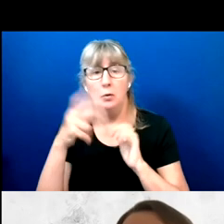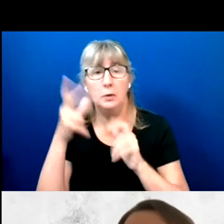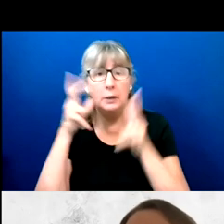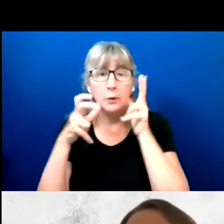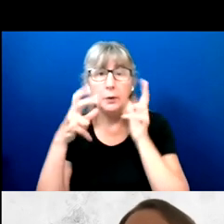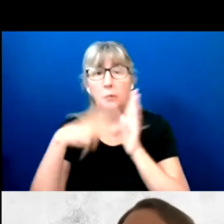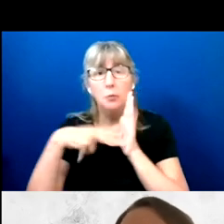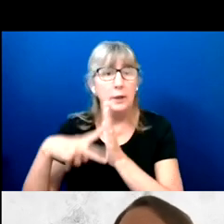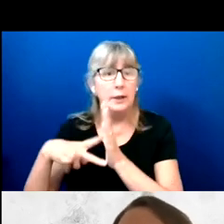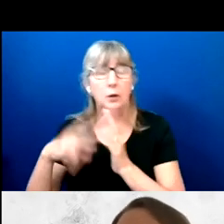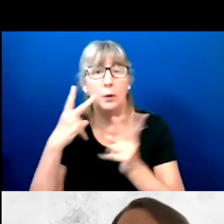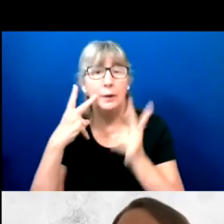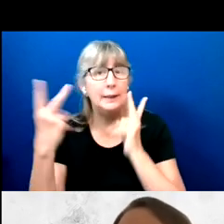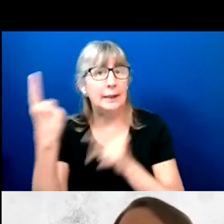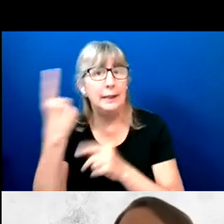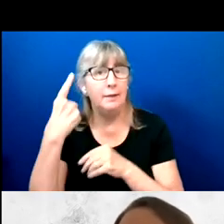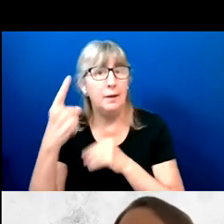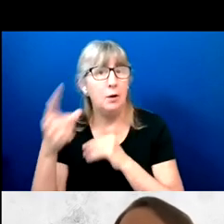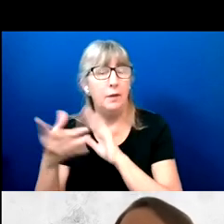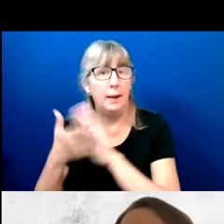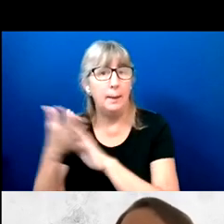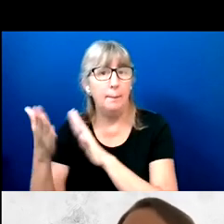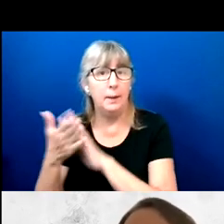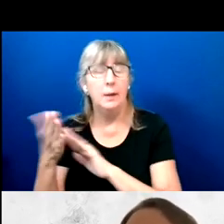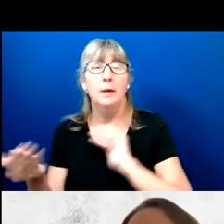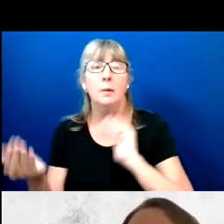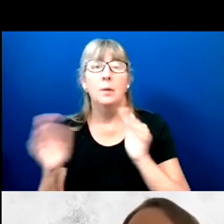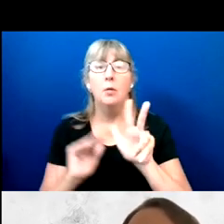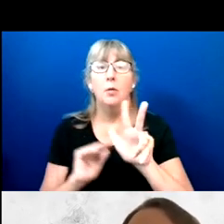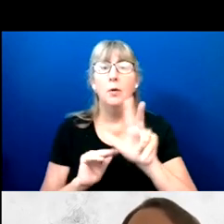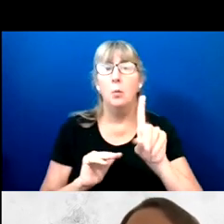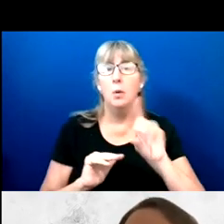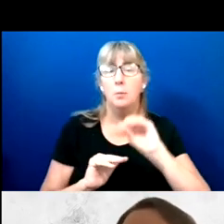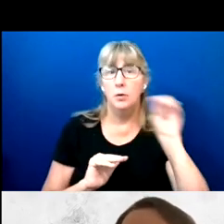compared to 31% of voters overall.